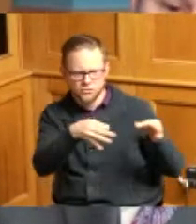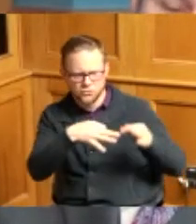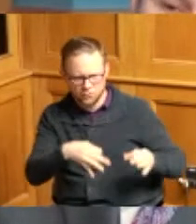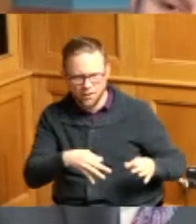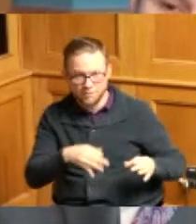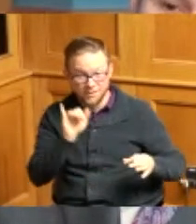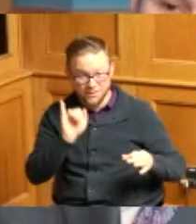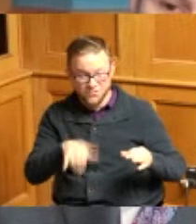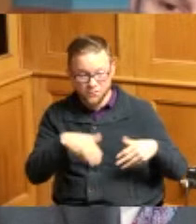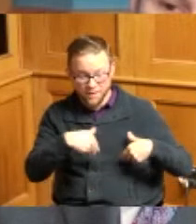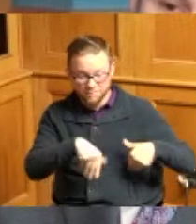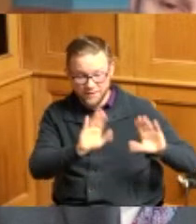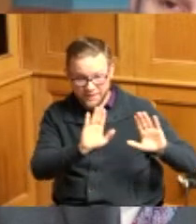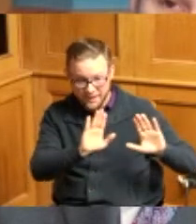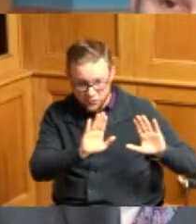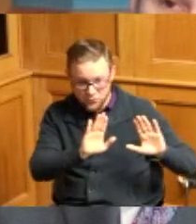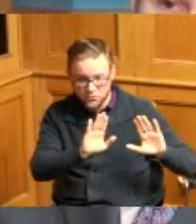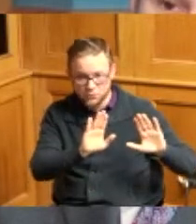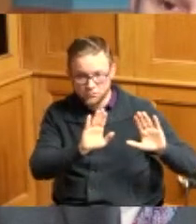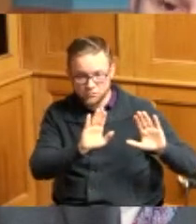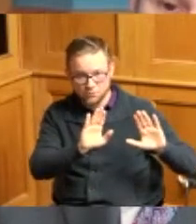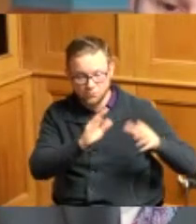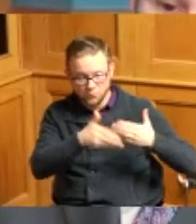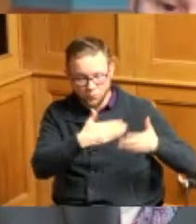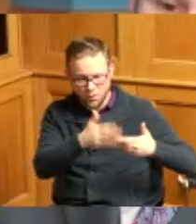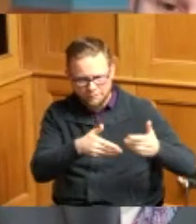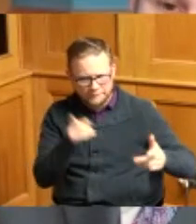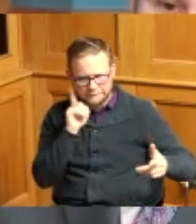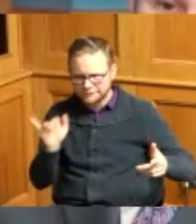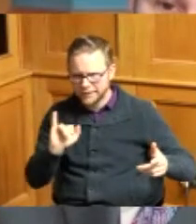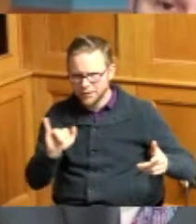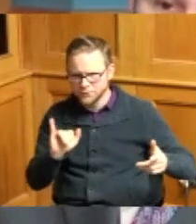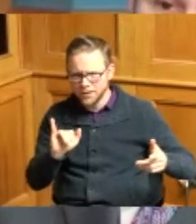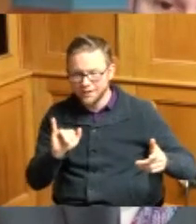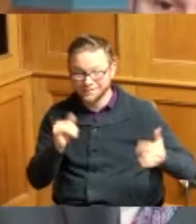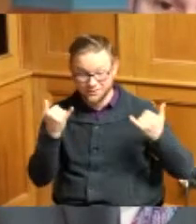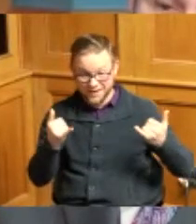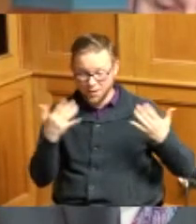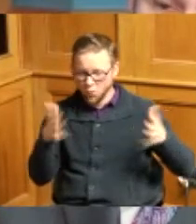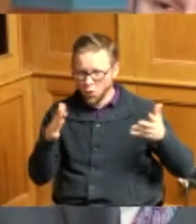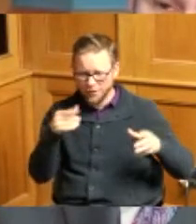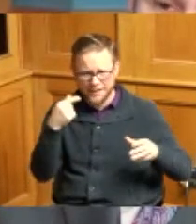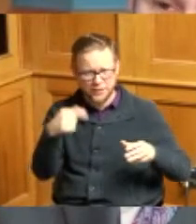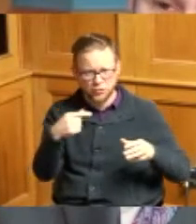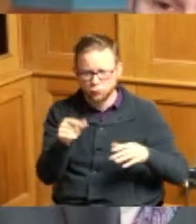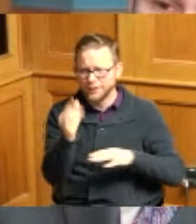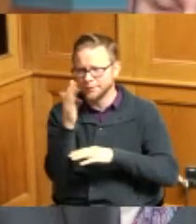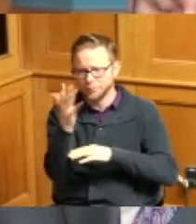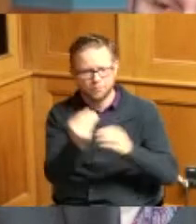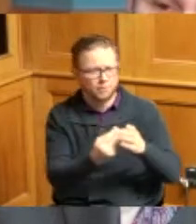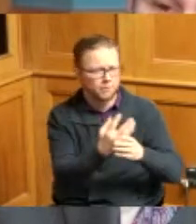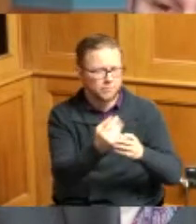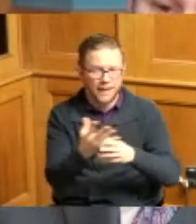of this property to con it sounds like it's green space now with plants they want to put beehives